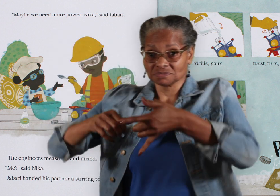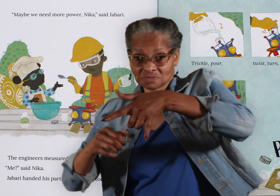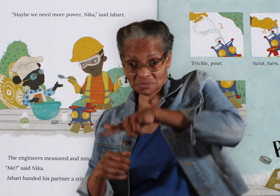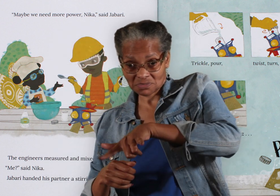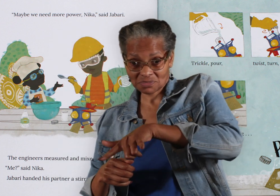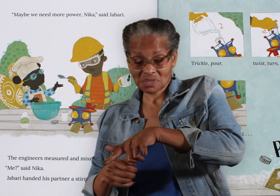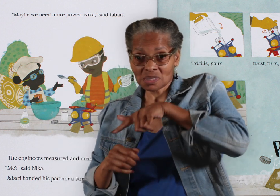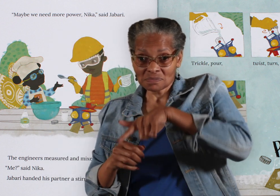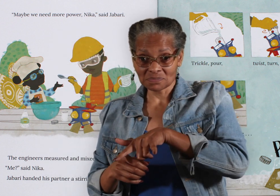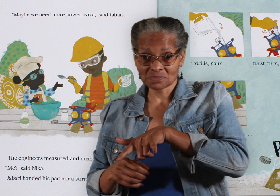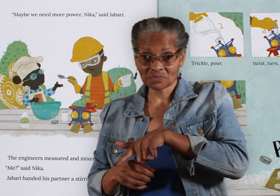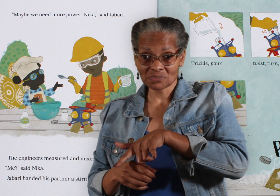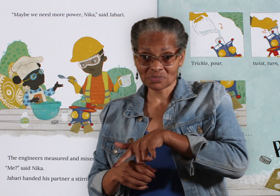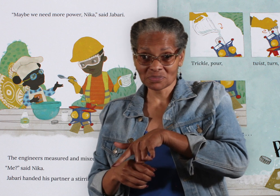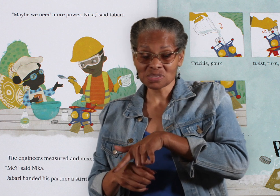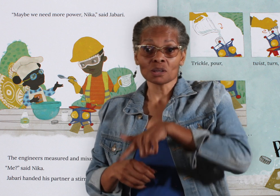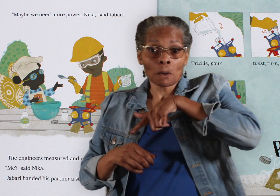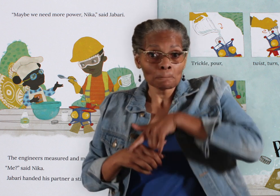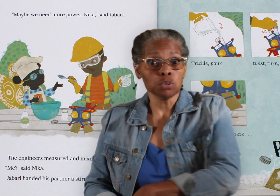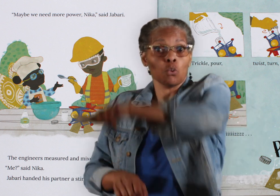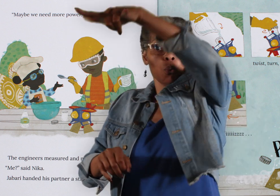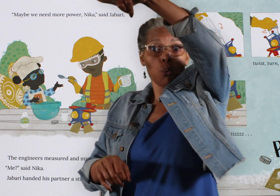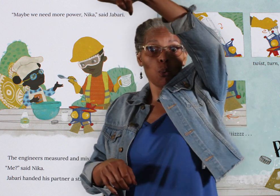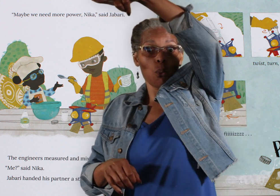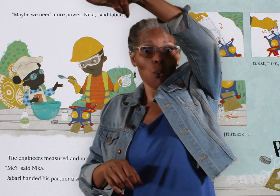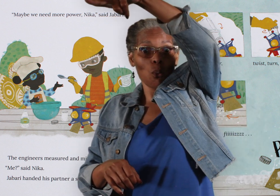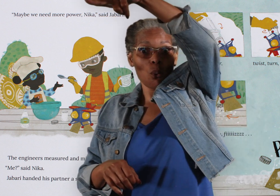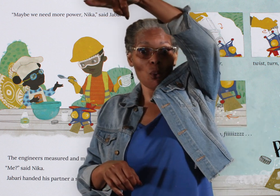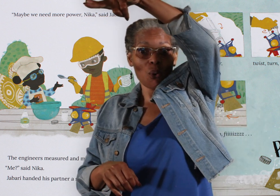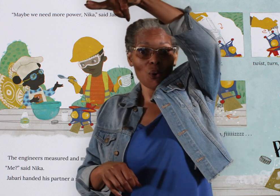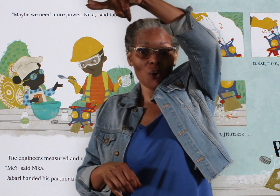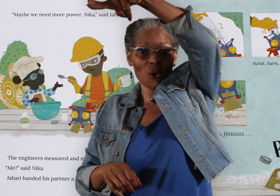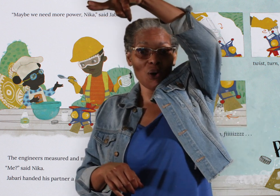turn, bubble, pop, fizz... POW!